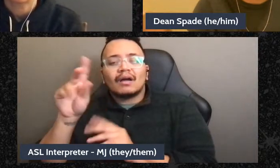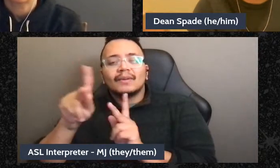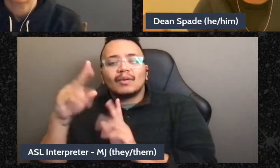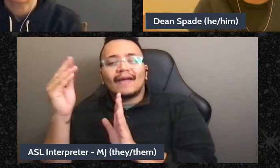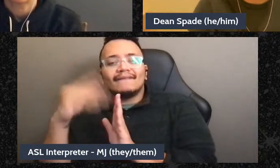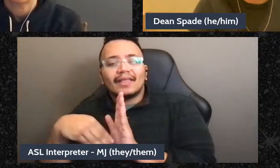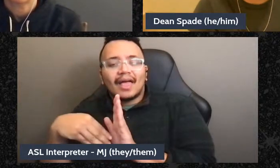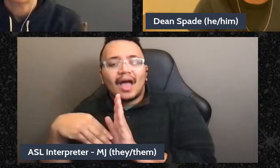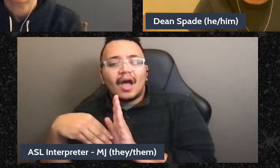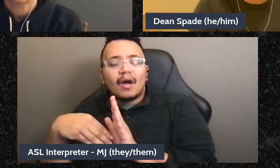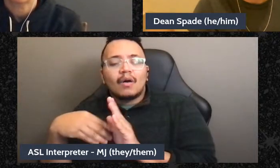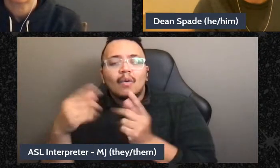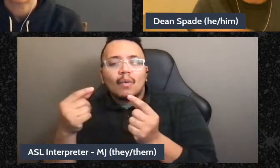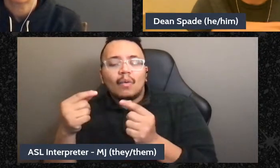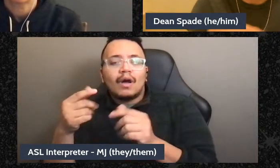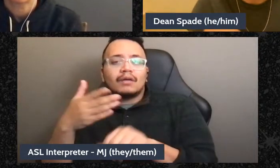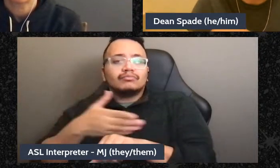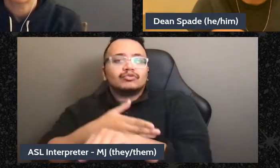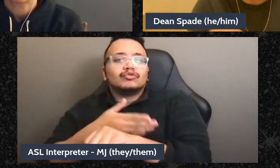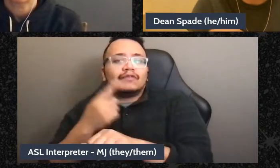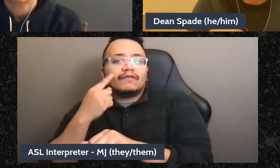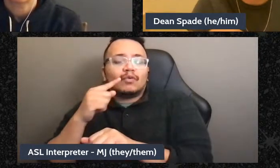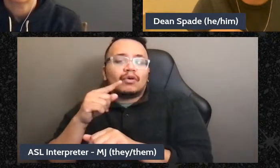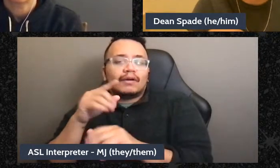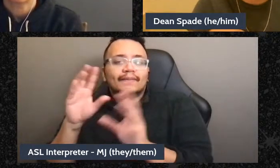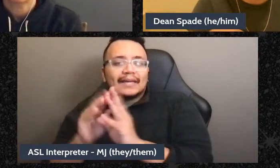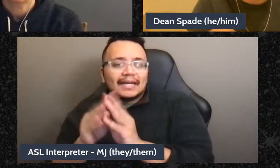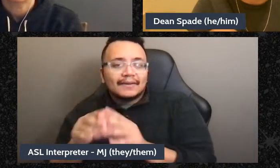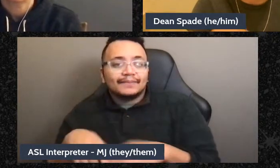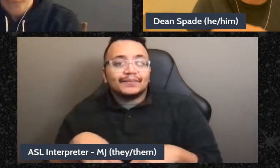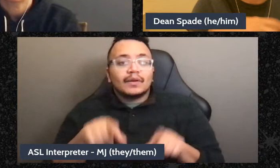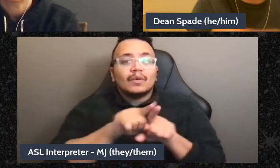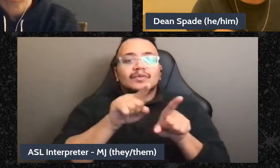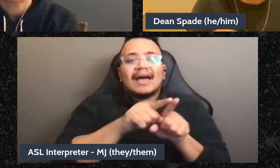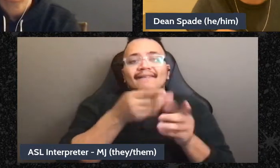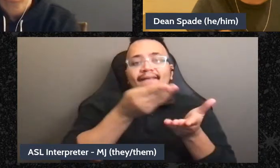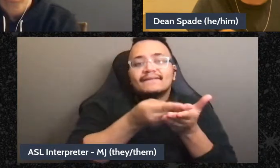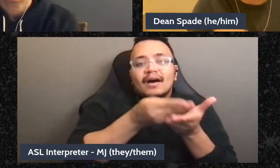meetings work better for them and we have a little fund we keep in case we want to be ready to offer